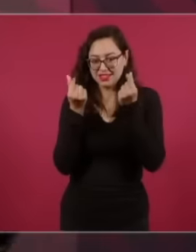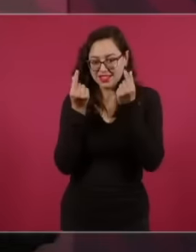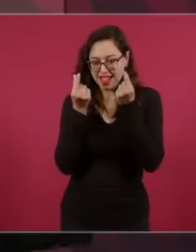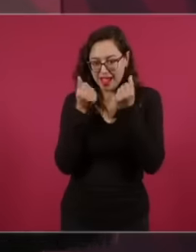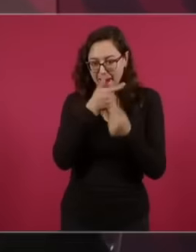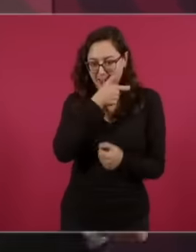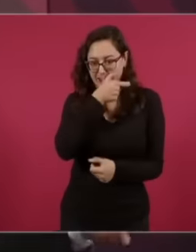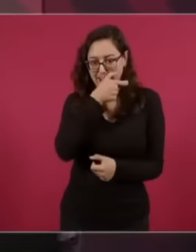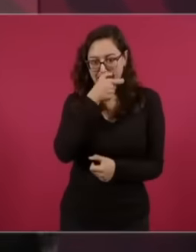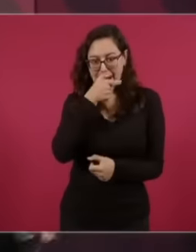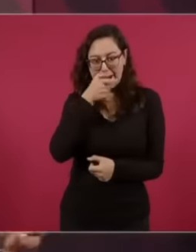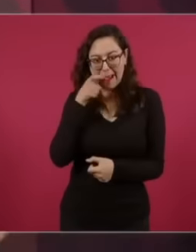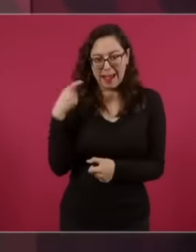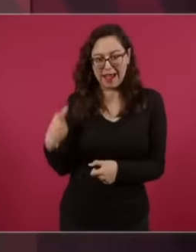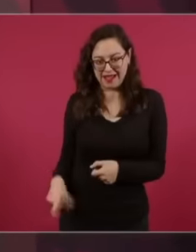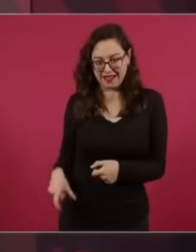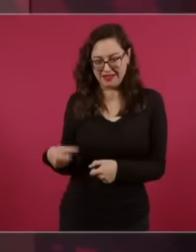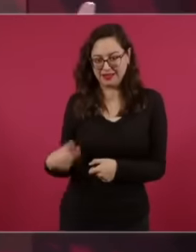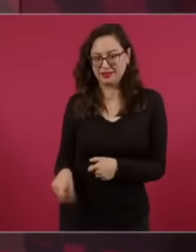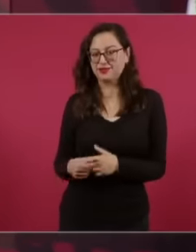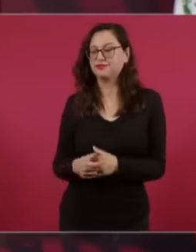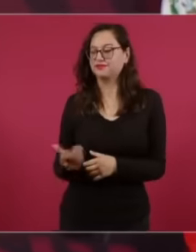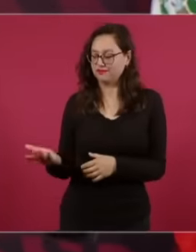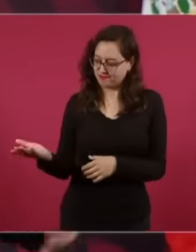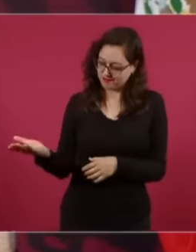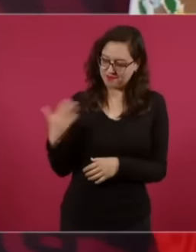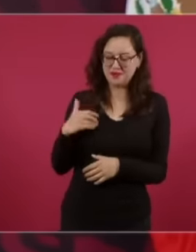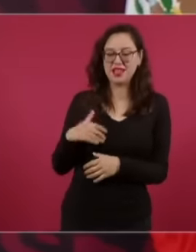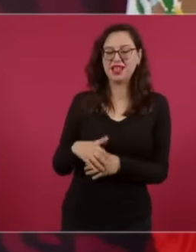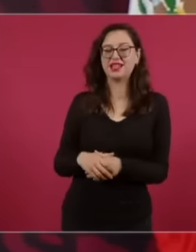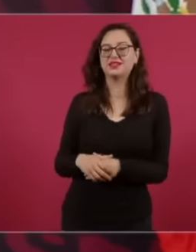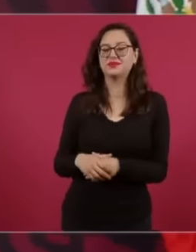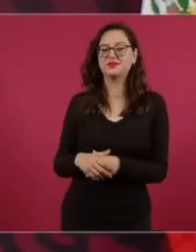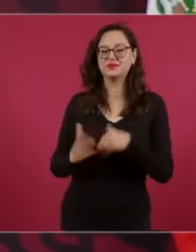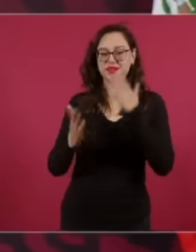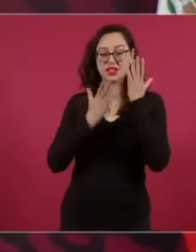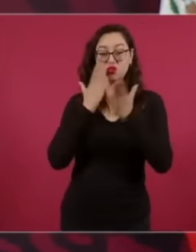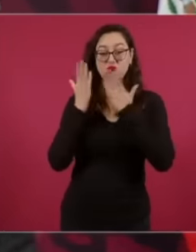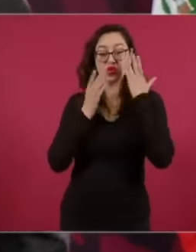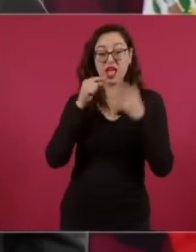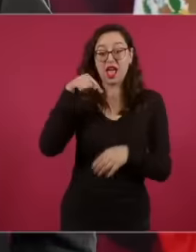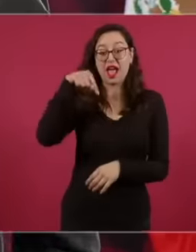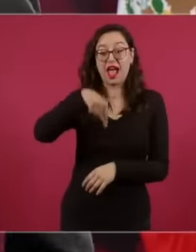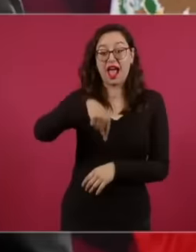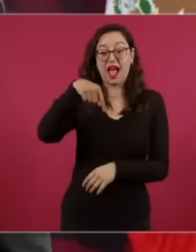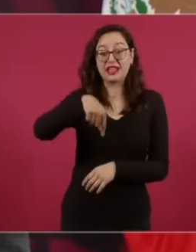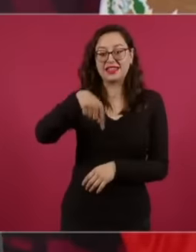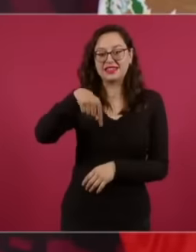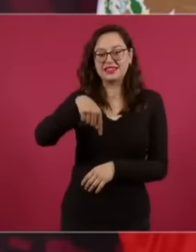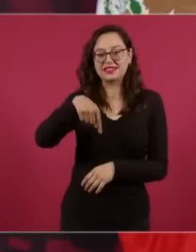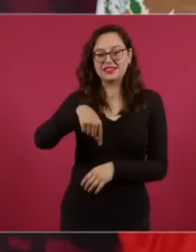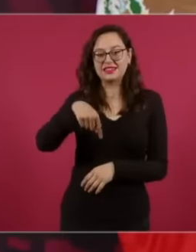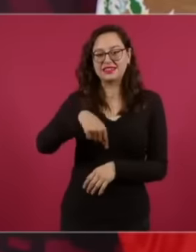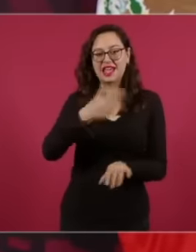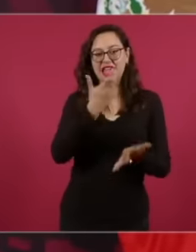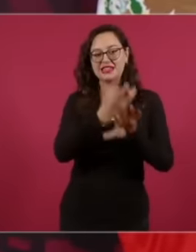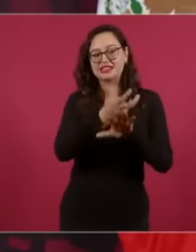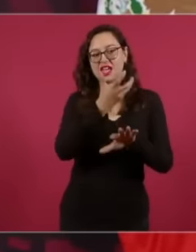to study here who they know and who are enthusiastic about our lifestyle